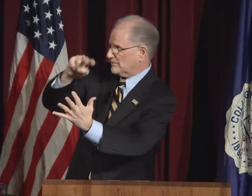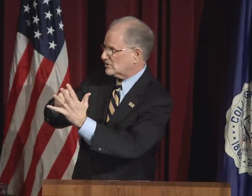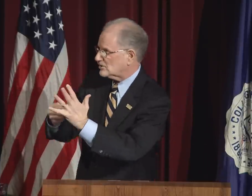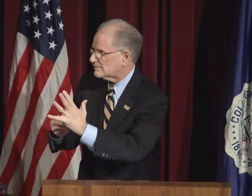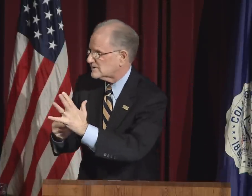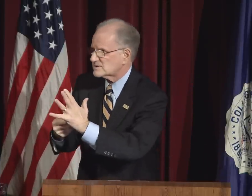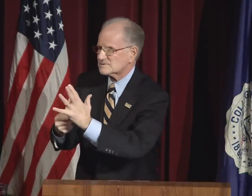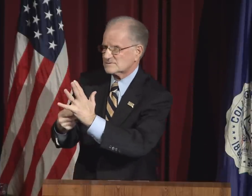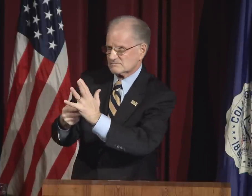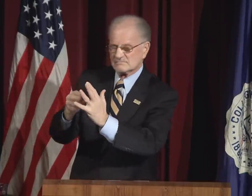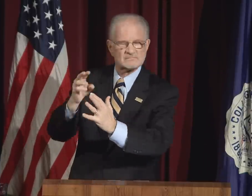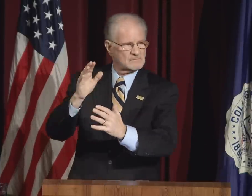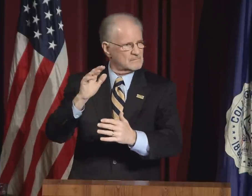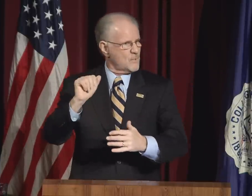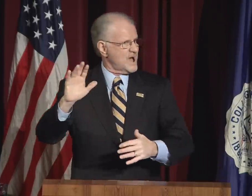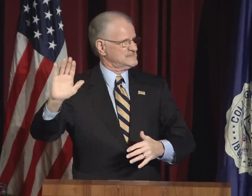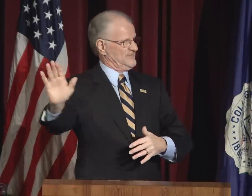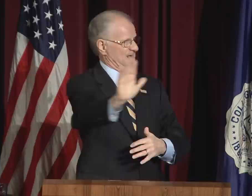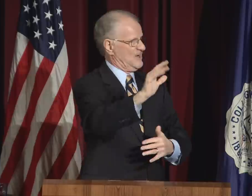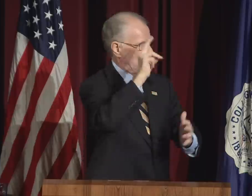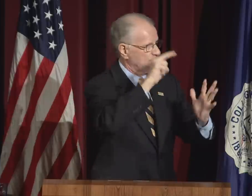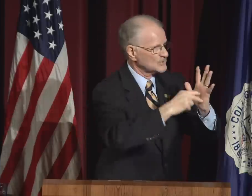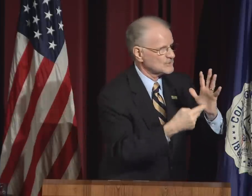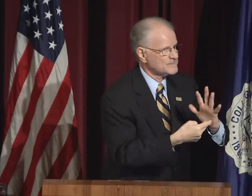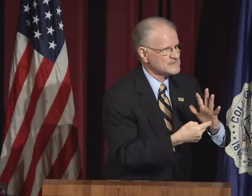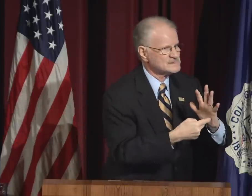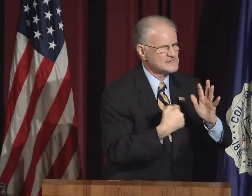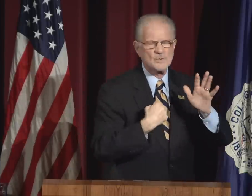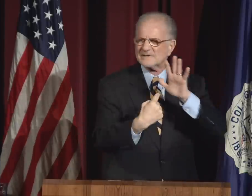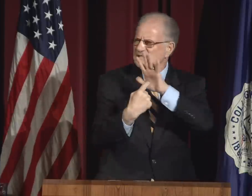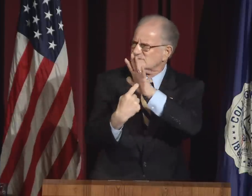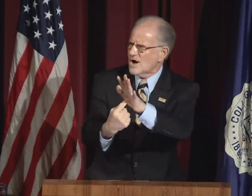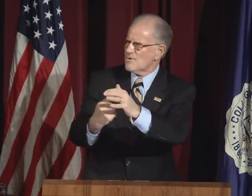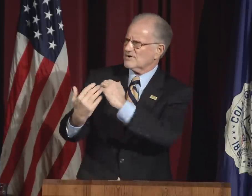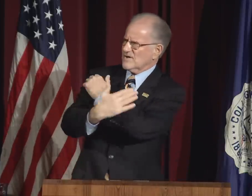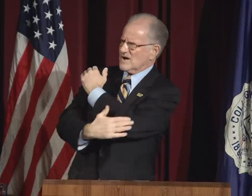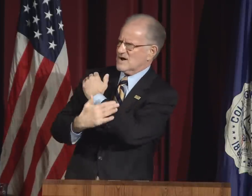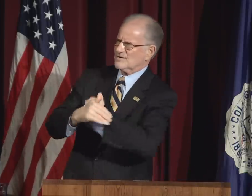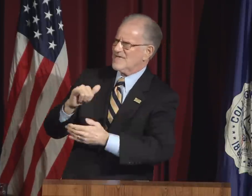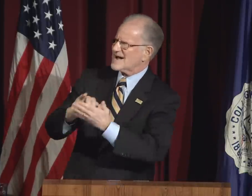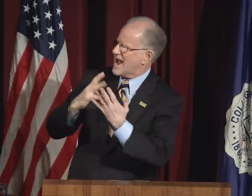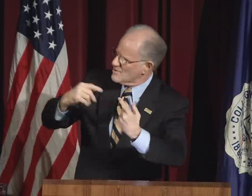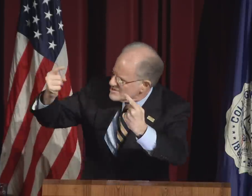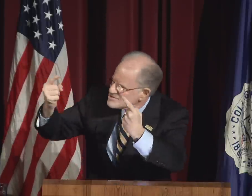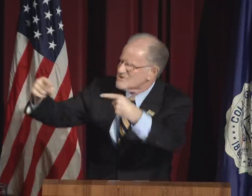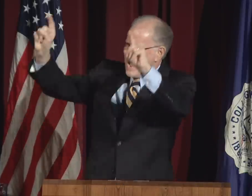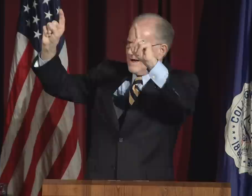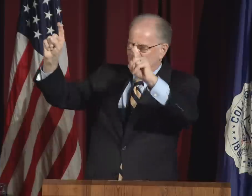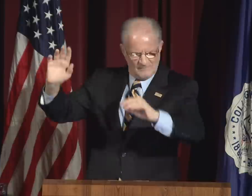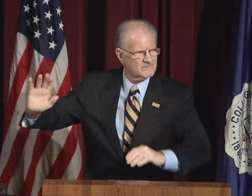We showed the country that our purpose was their purpose.